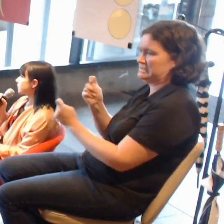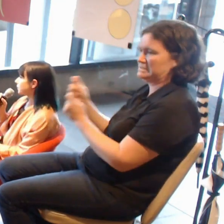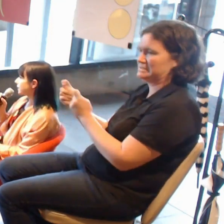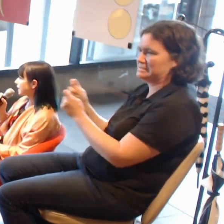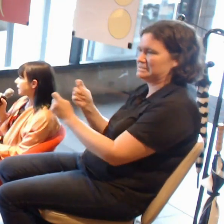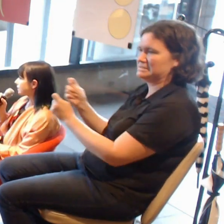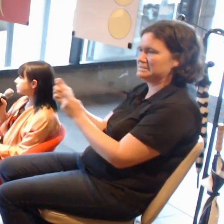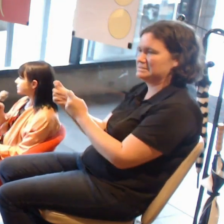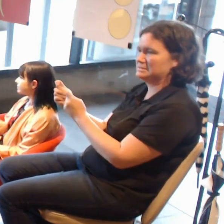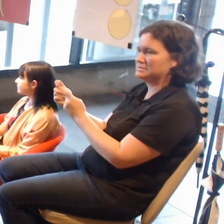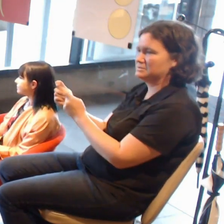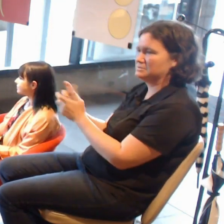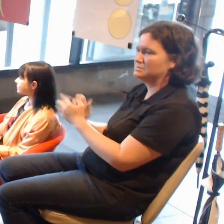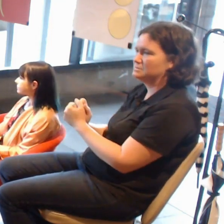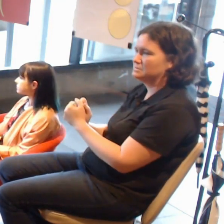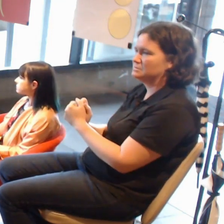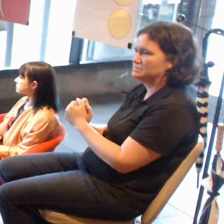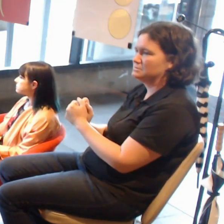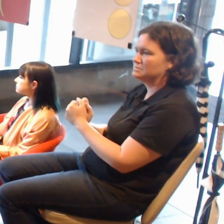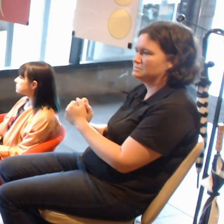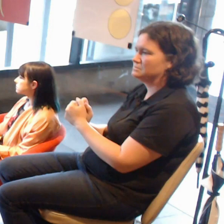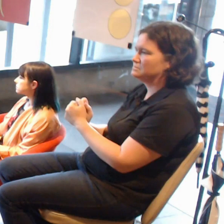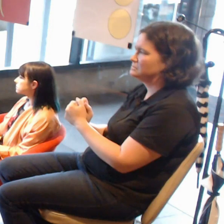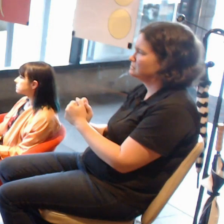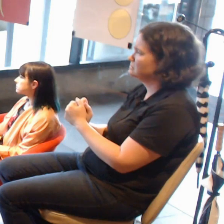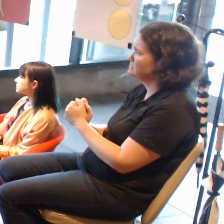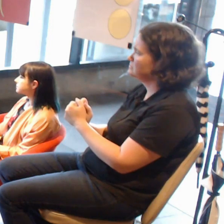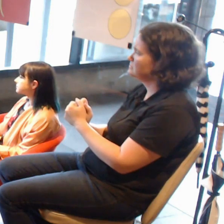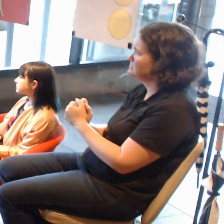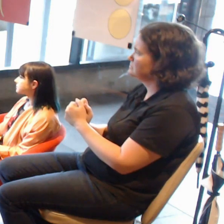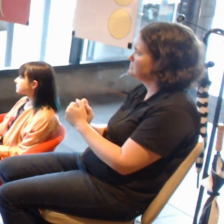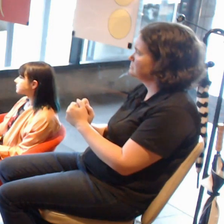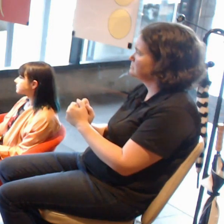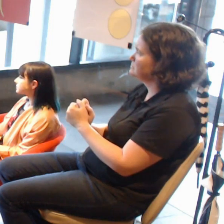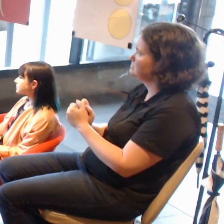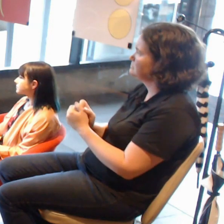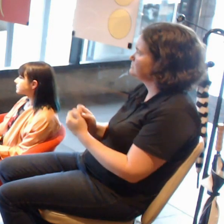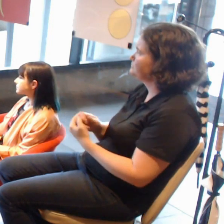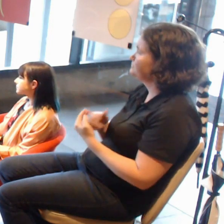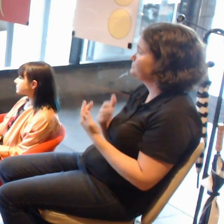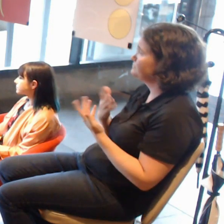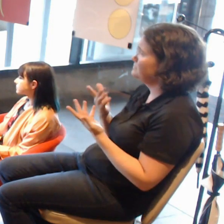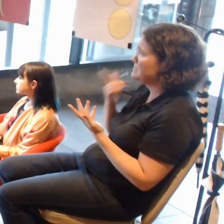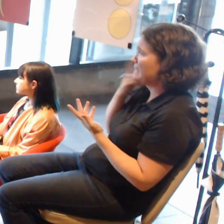The other side of it is, the idea of what is our ethical